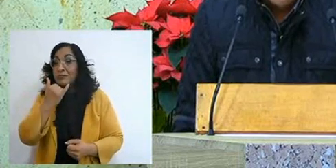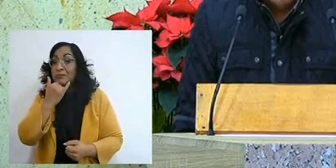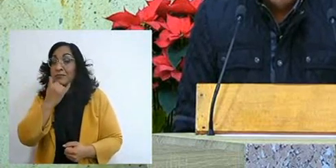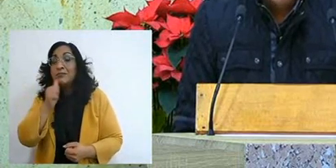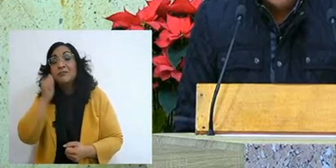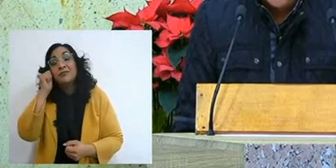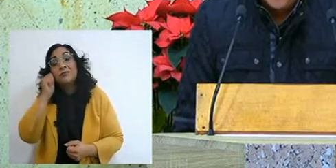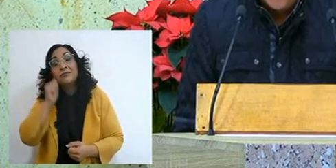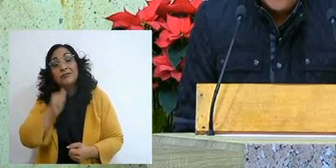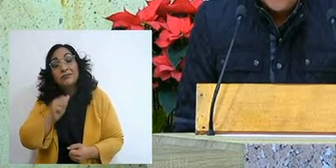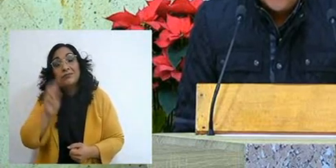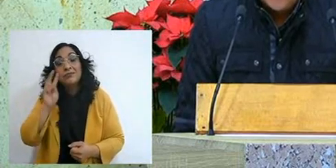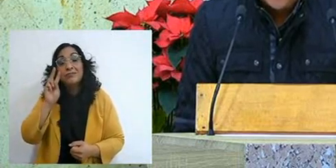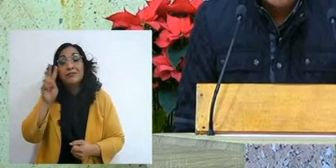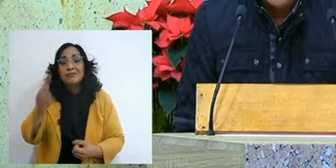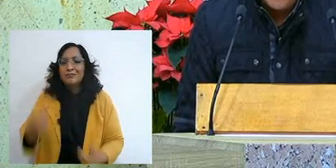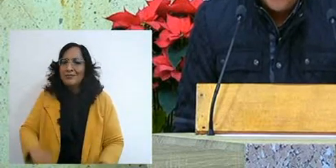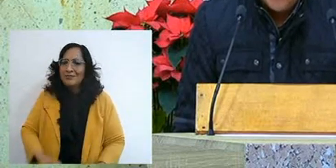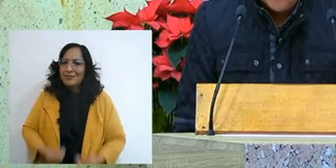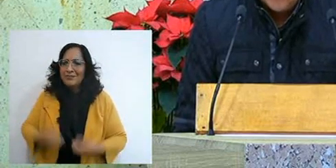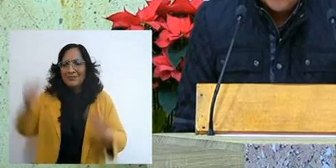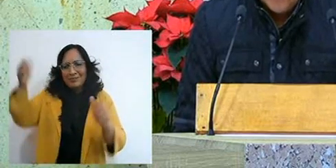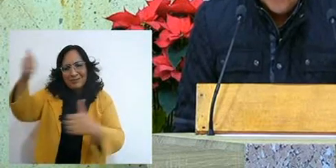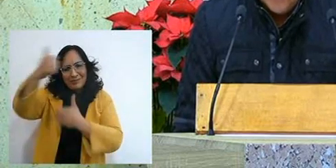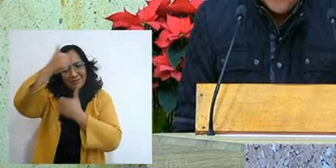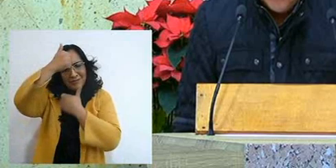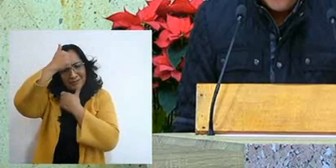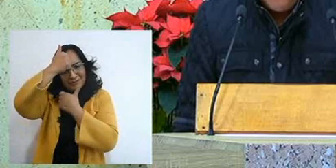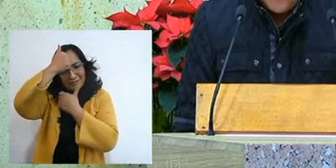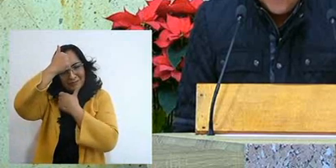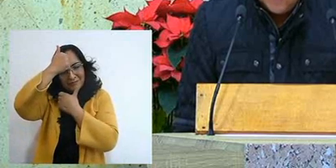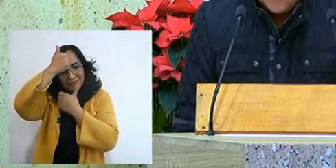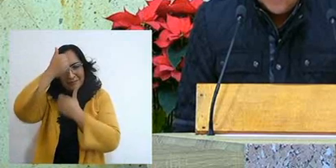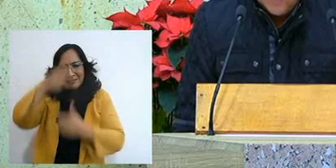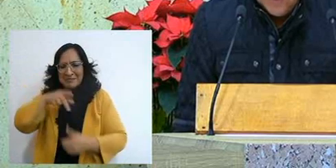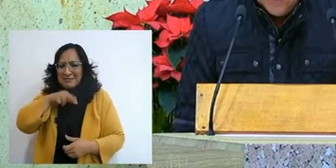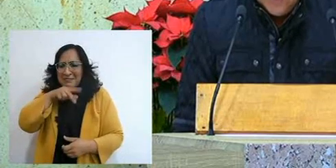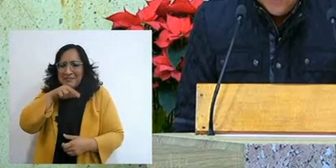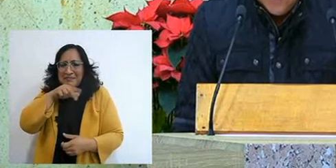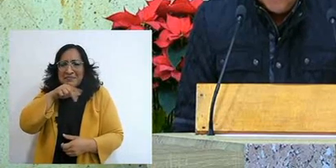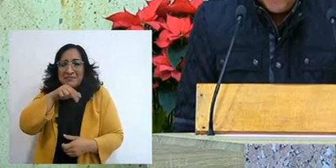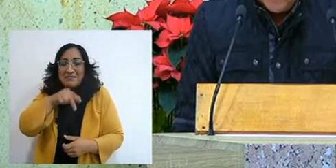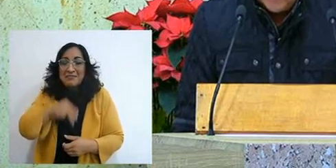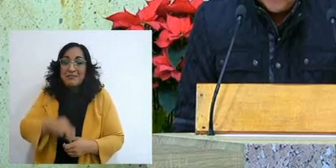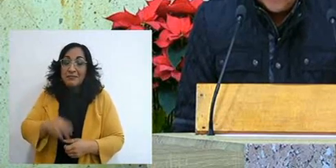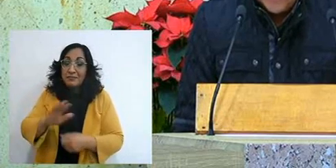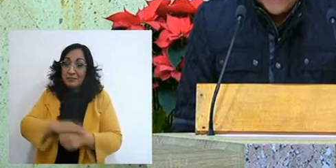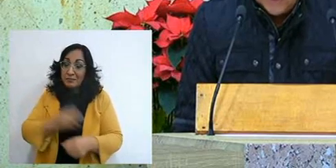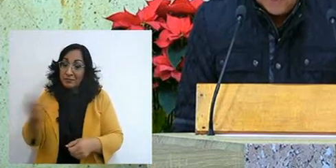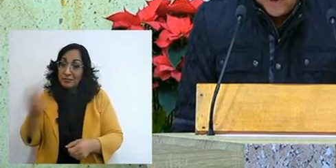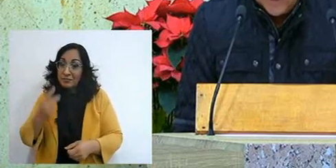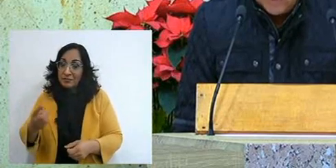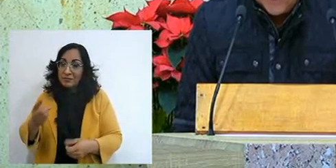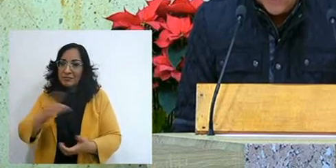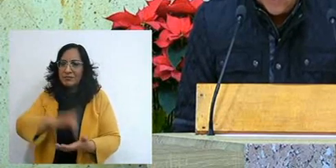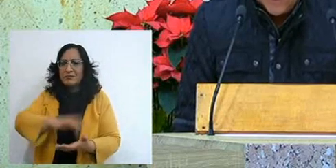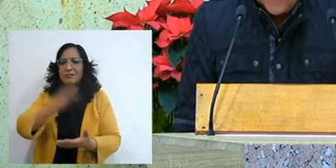and see the repentant and afflicted hearts and for that, Lord, thank you for that mercy